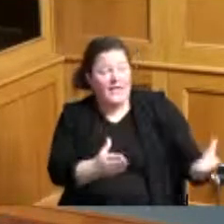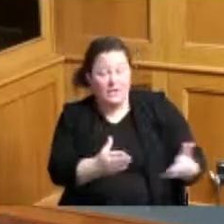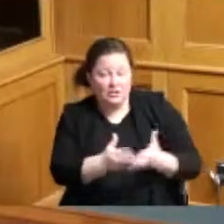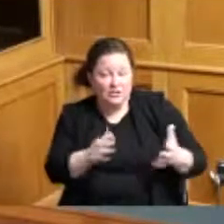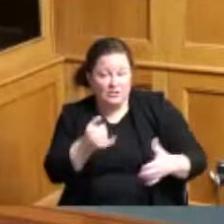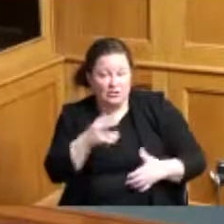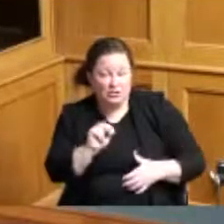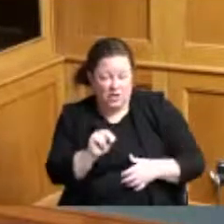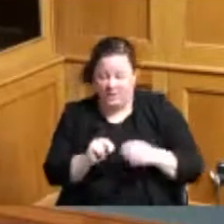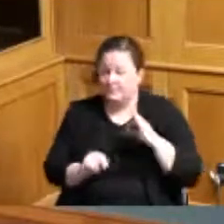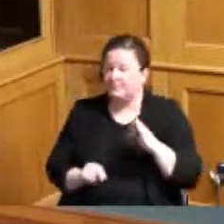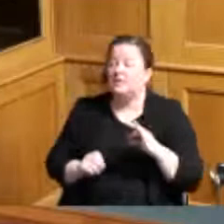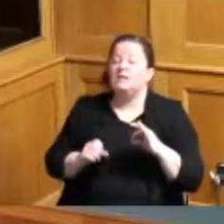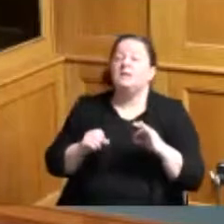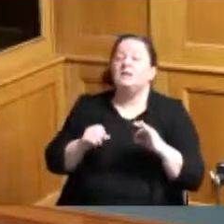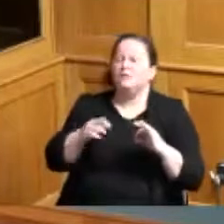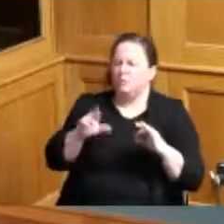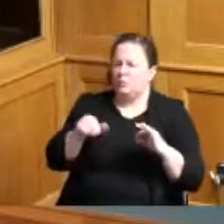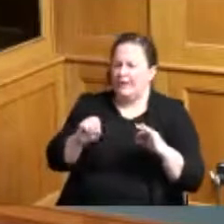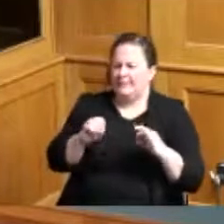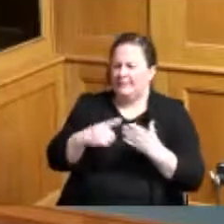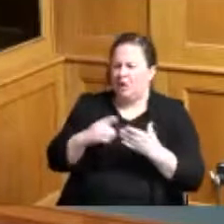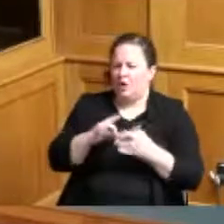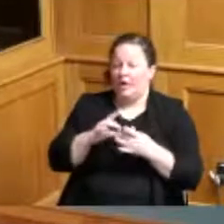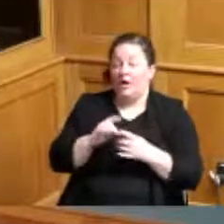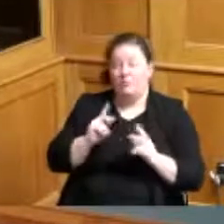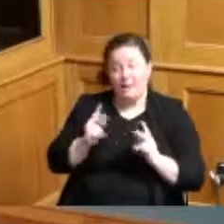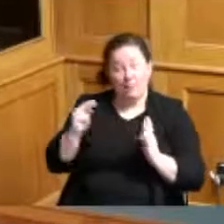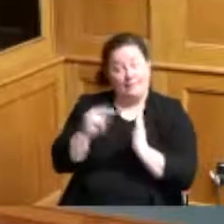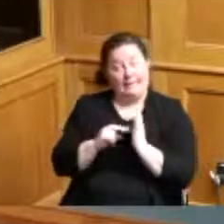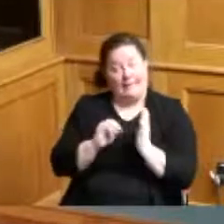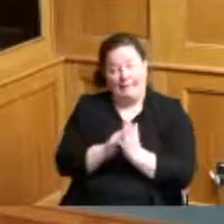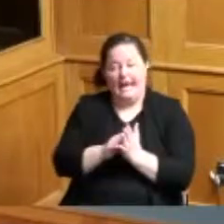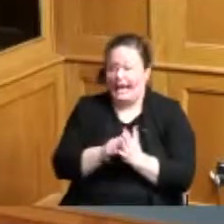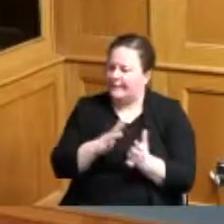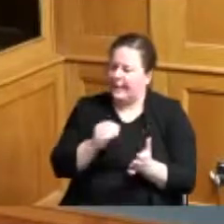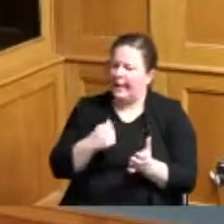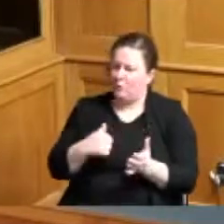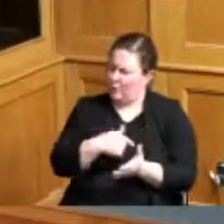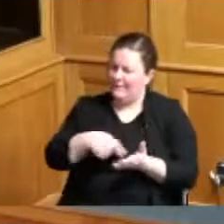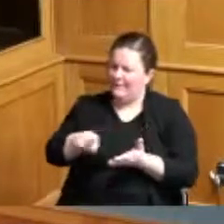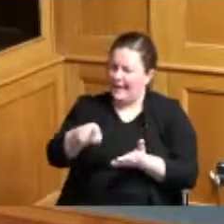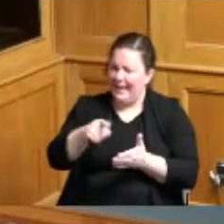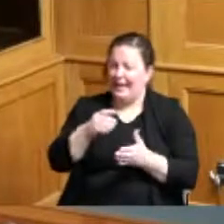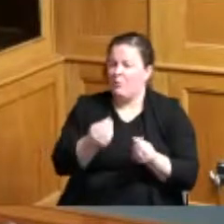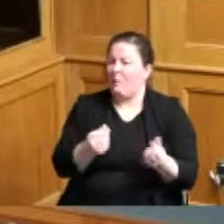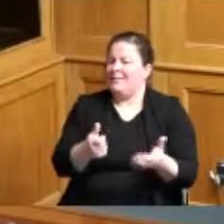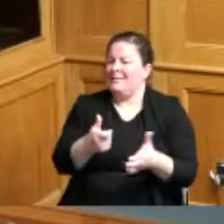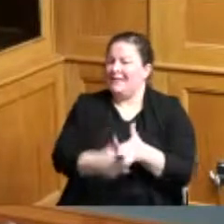you know people see this they say you know we pay property taxes too and a lot of times you